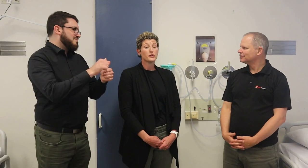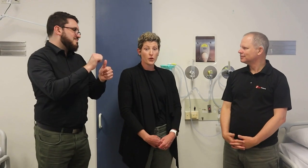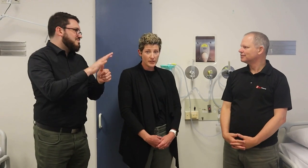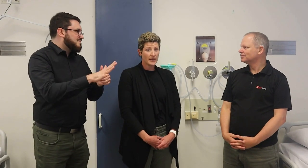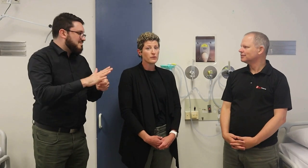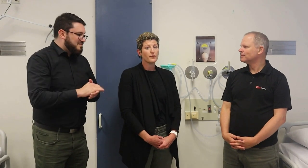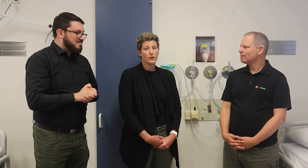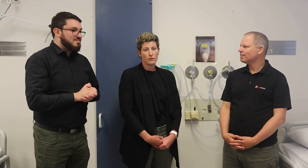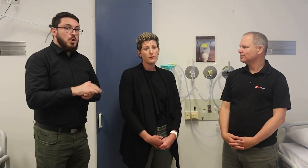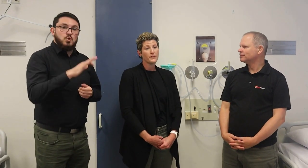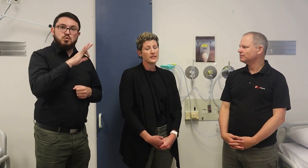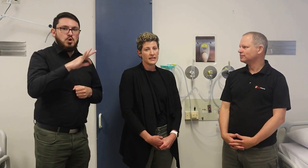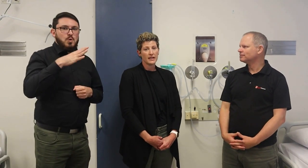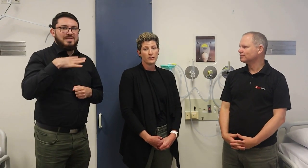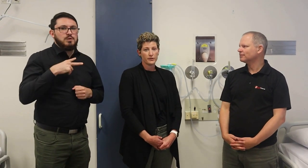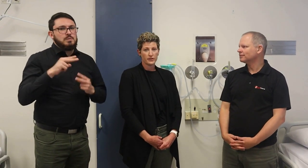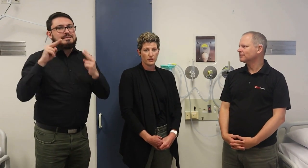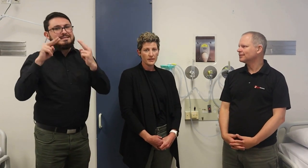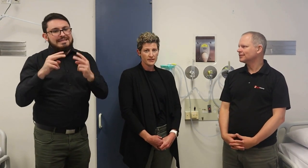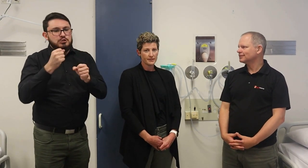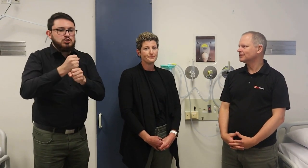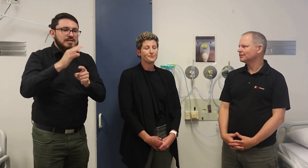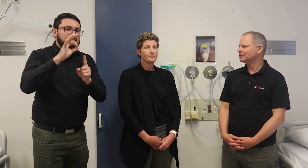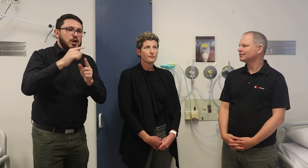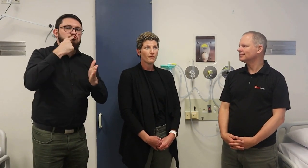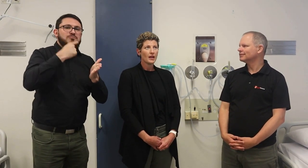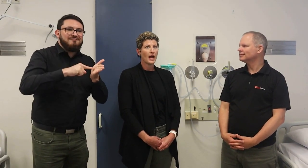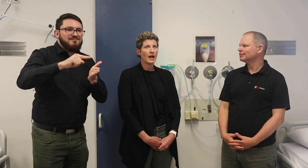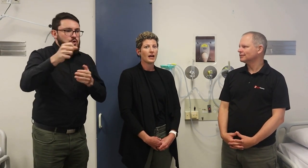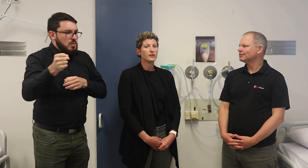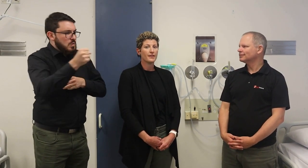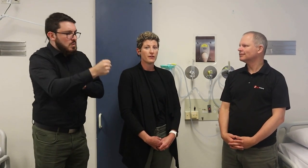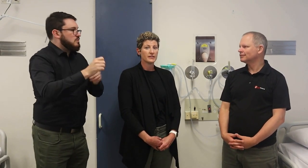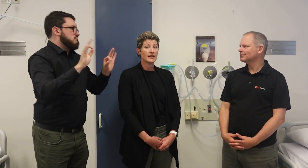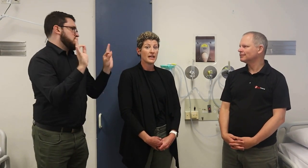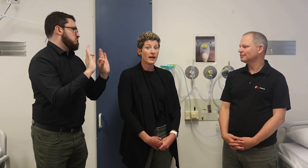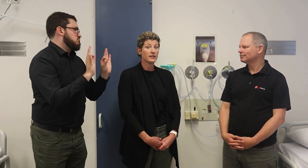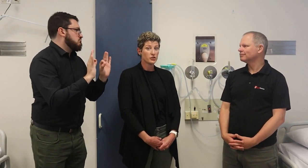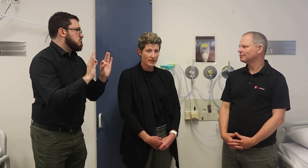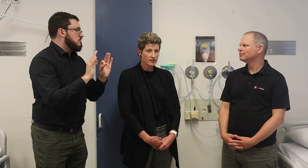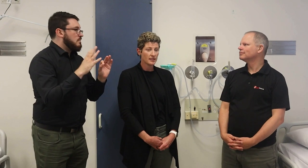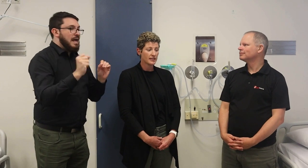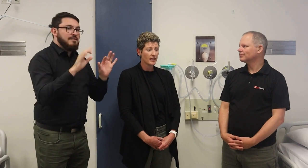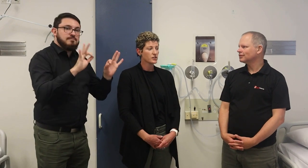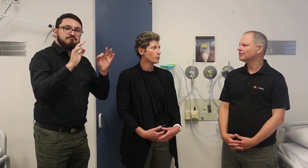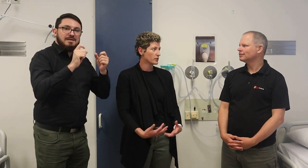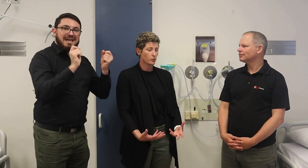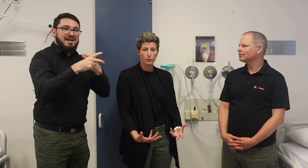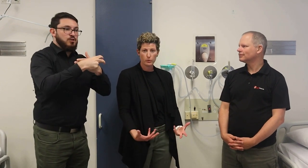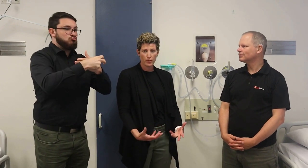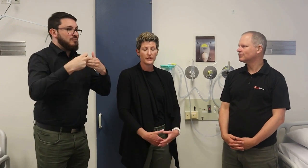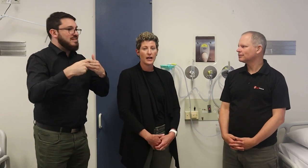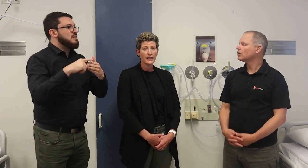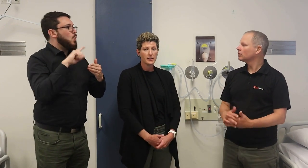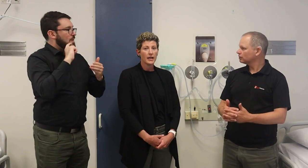So, you don't need a referral for the DLO service. There is an email address attached, which we will provide.